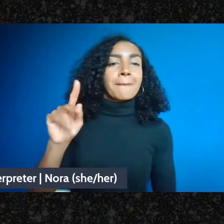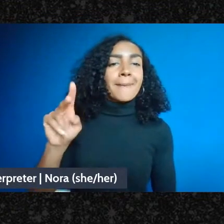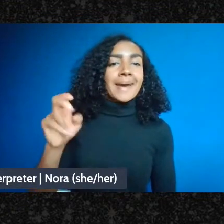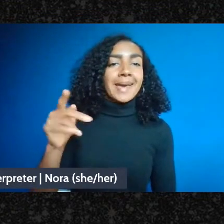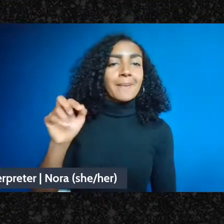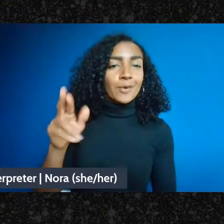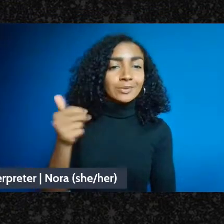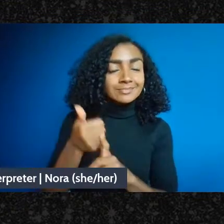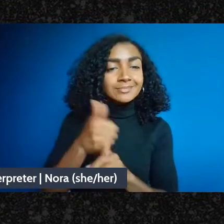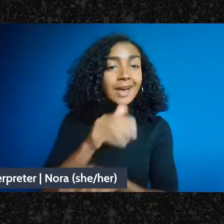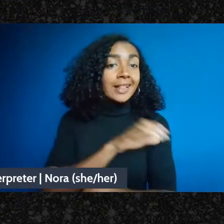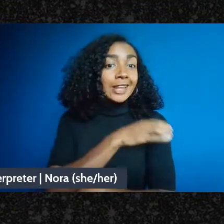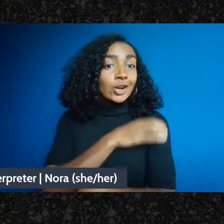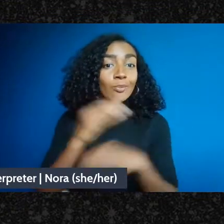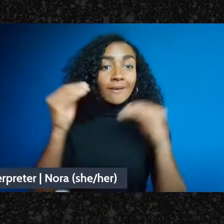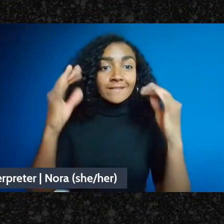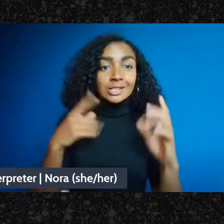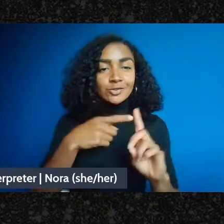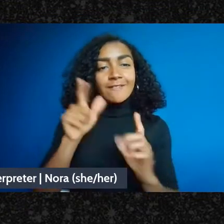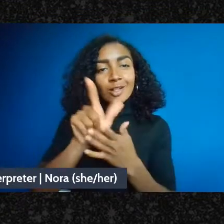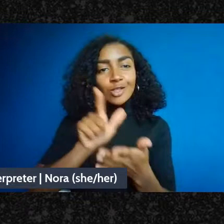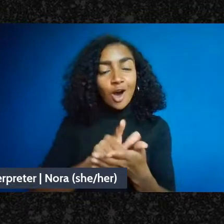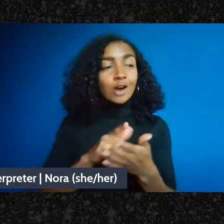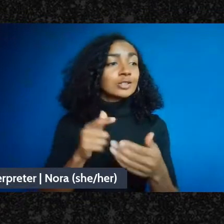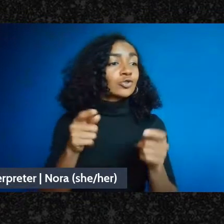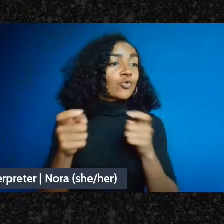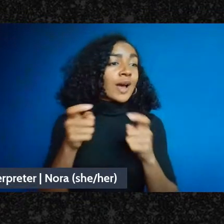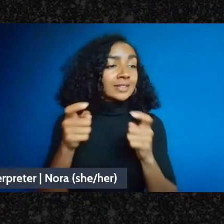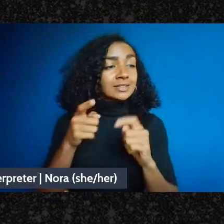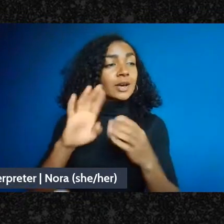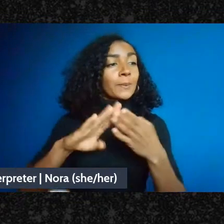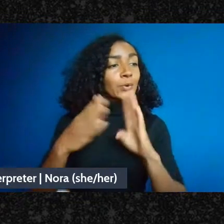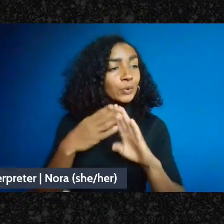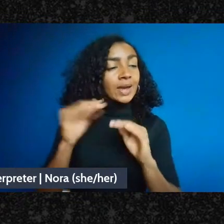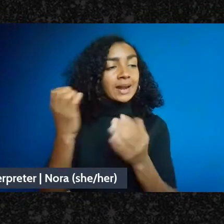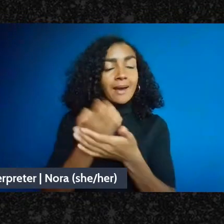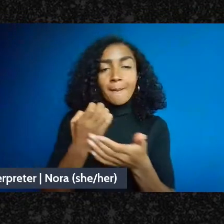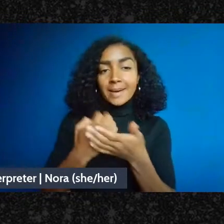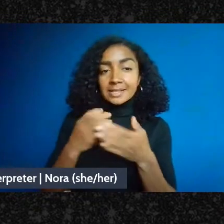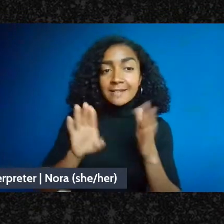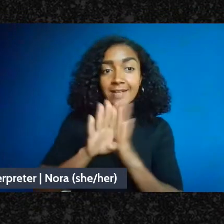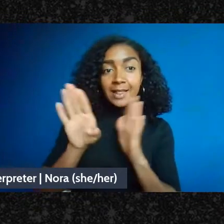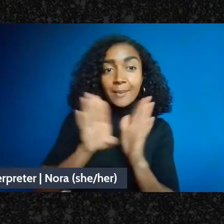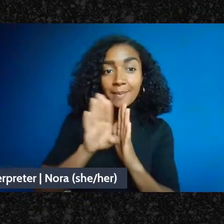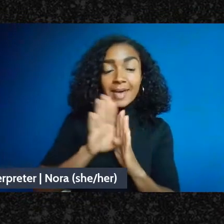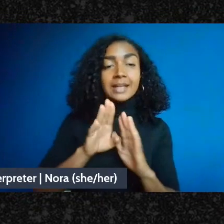and directs the community and economic development clinic at the Hofstra Law School, the clinic